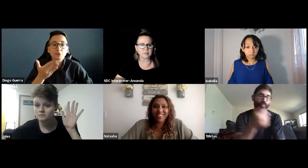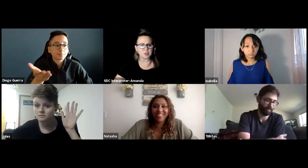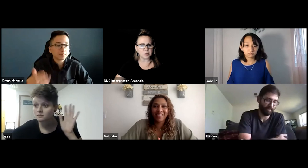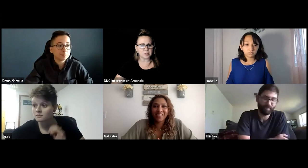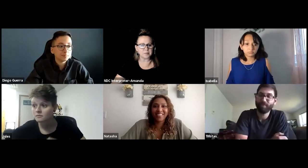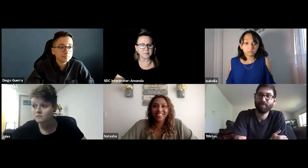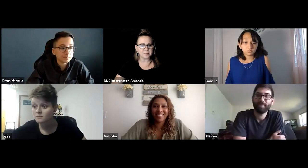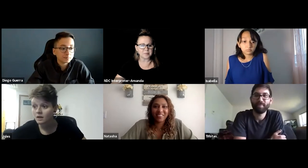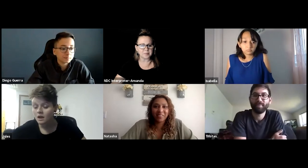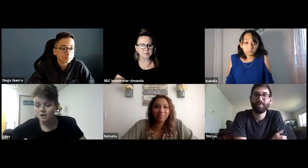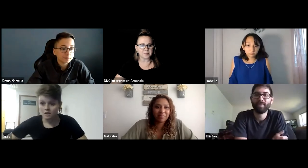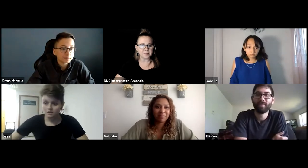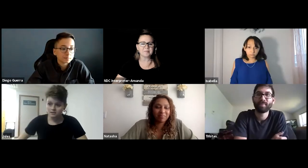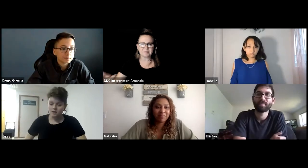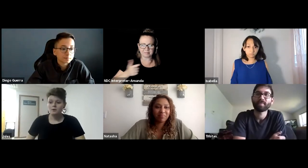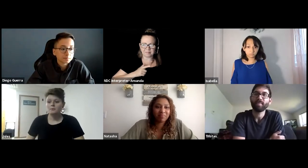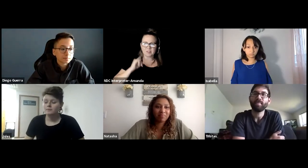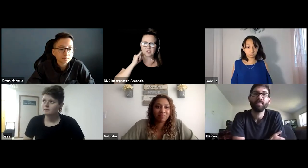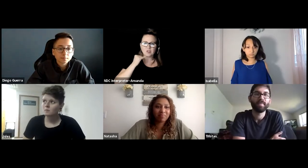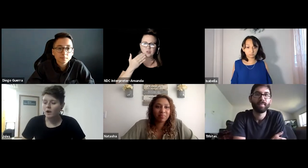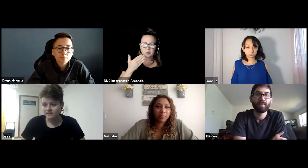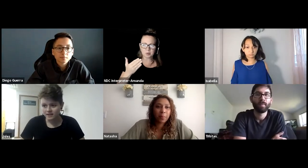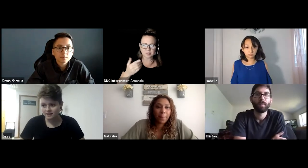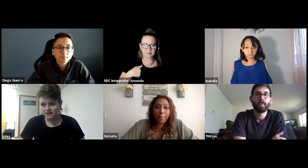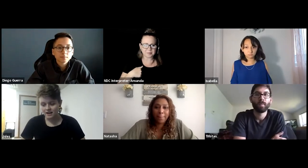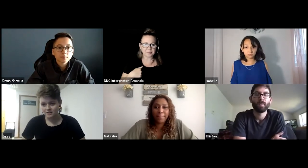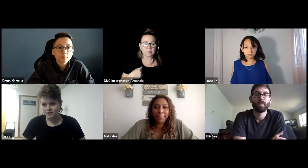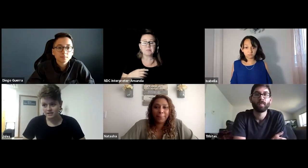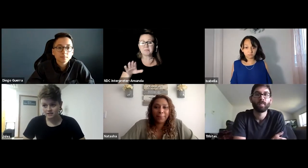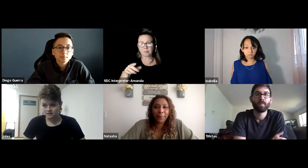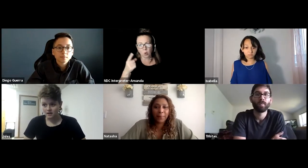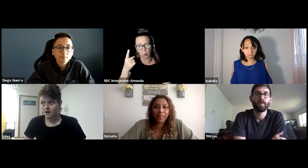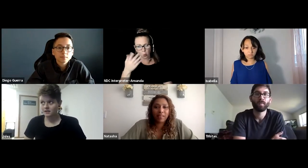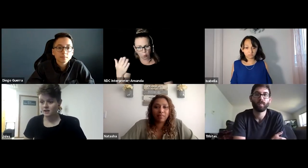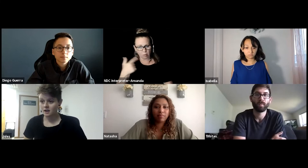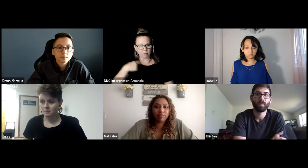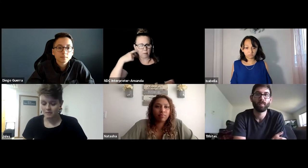Jules? So one thing that I noticed a lot